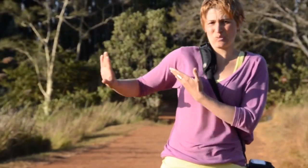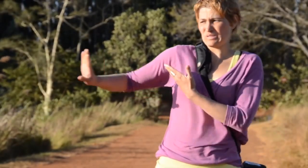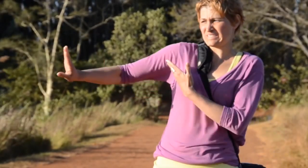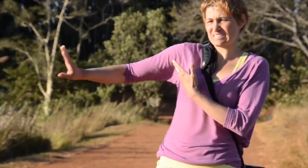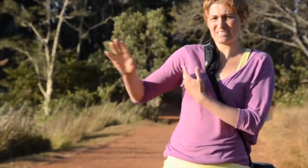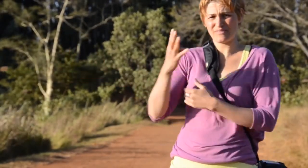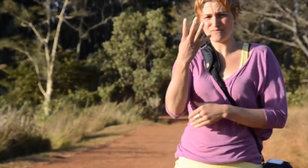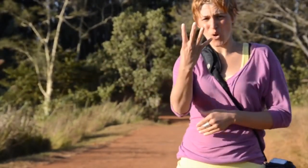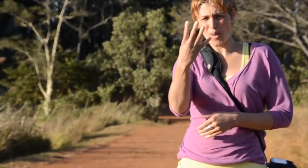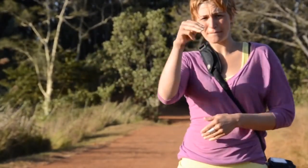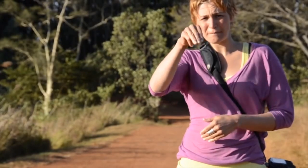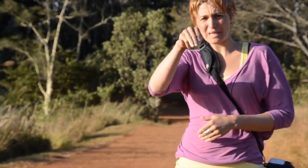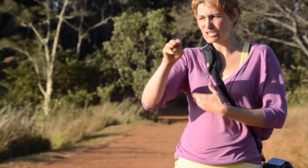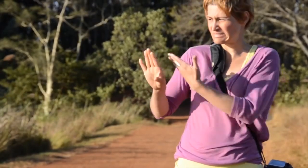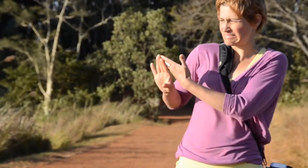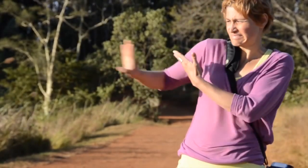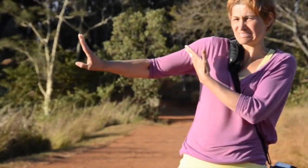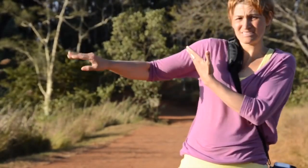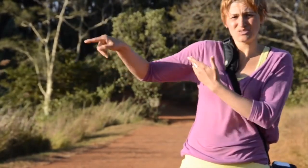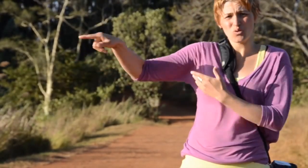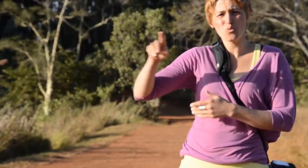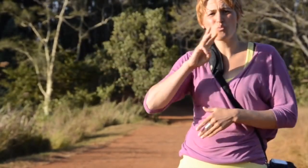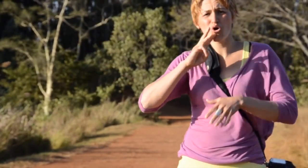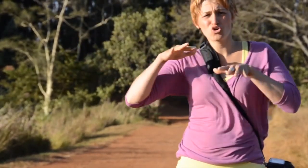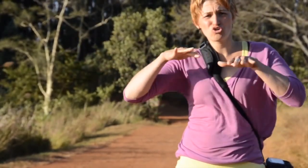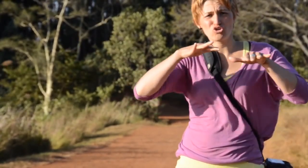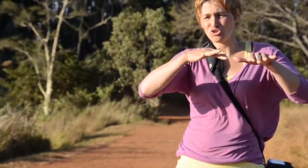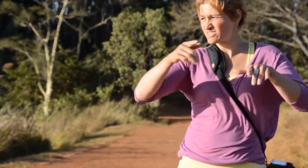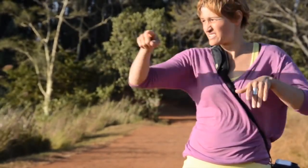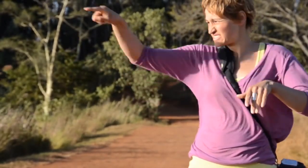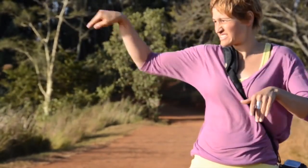I am keeping my distance from the water,